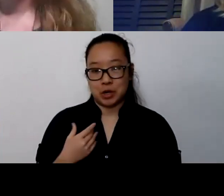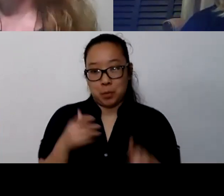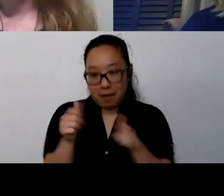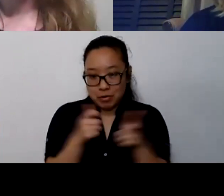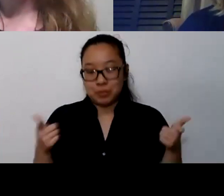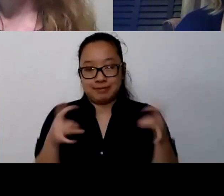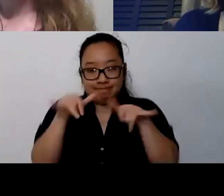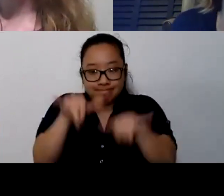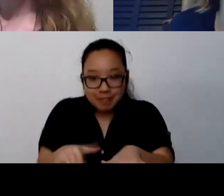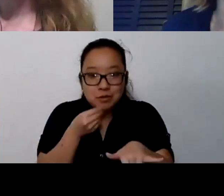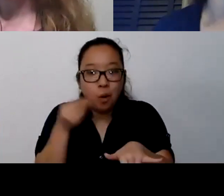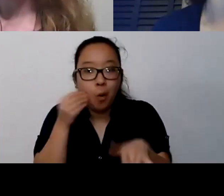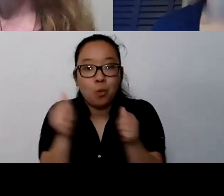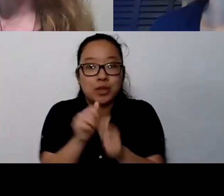Yeah, I would definitely echo that and add,